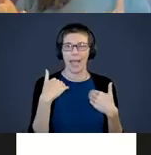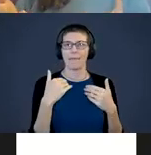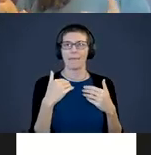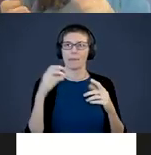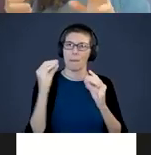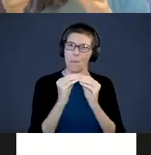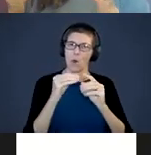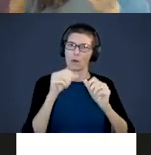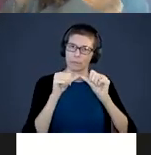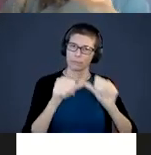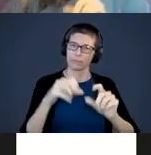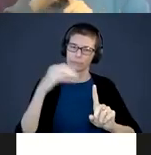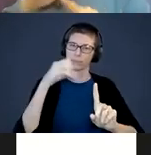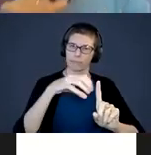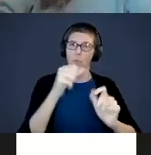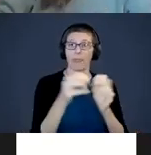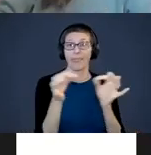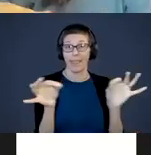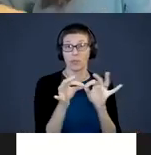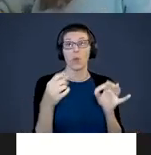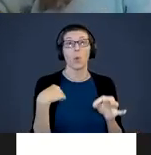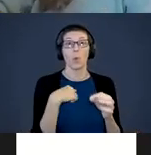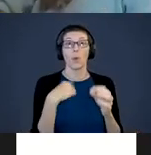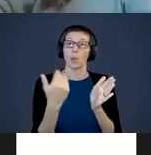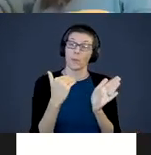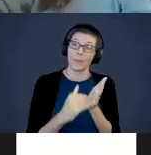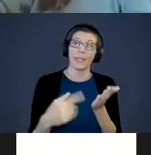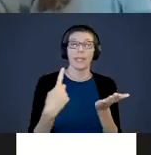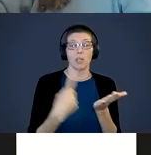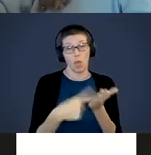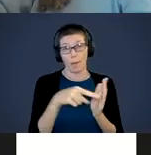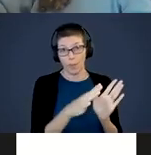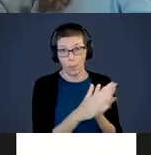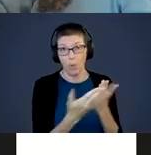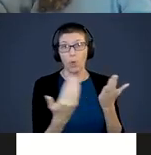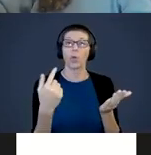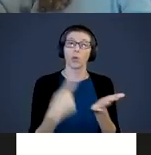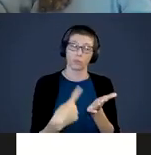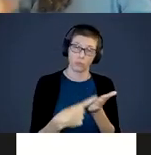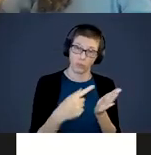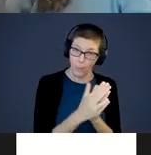language. The more we repeat and talk about the book, and talk about the book - what are we doing?